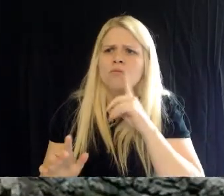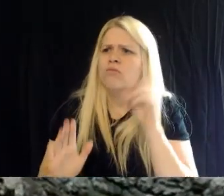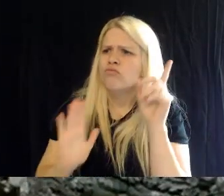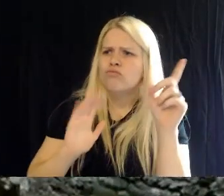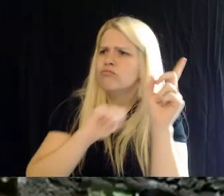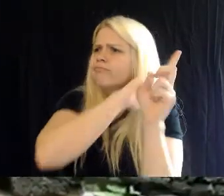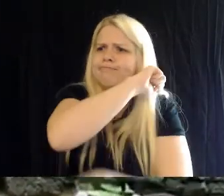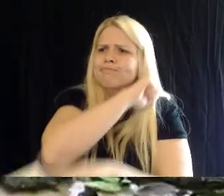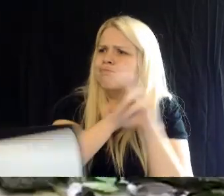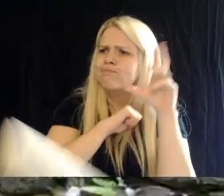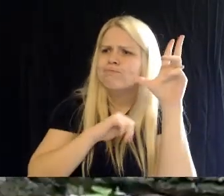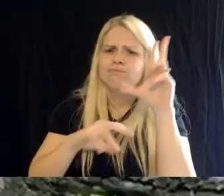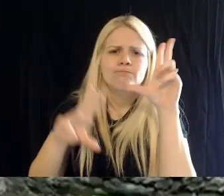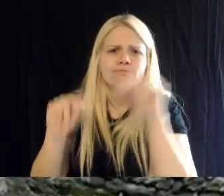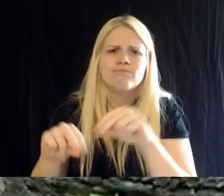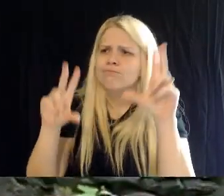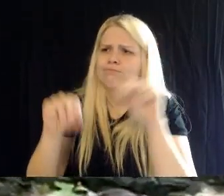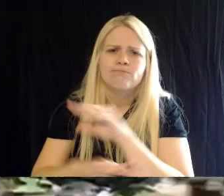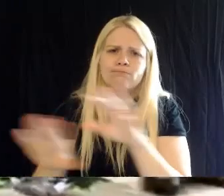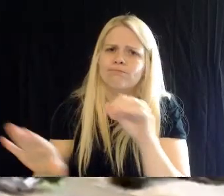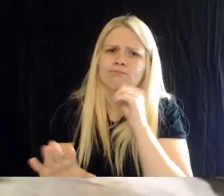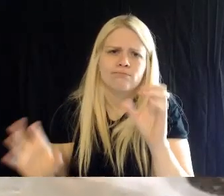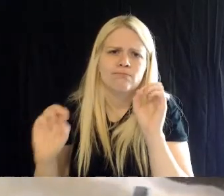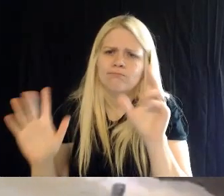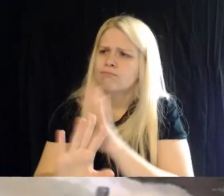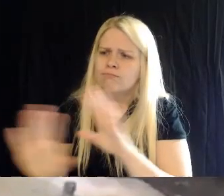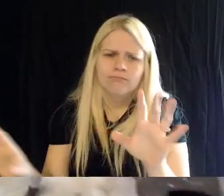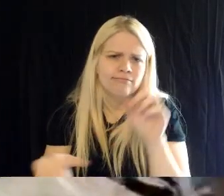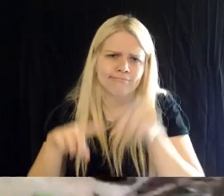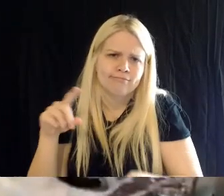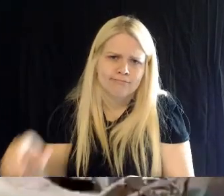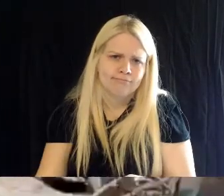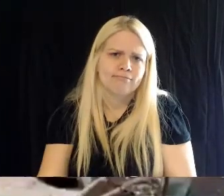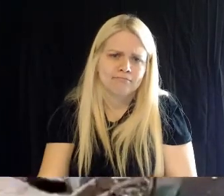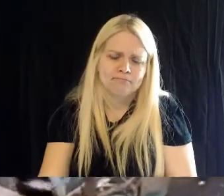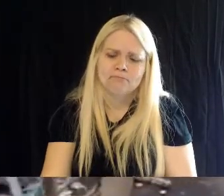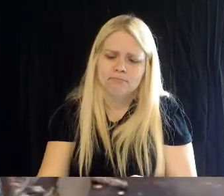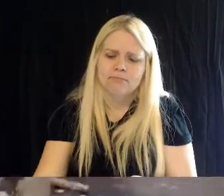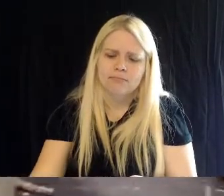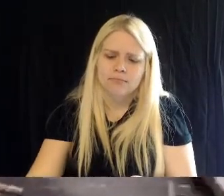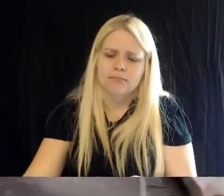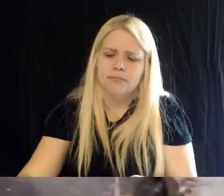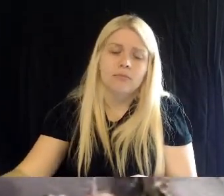Pristine and perfect- just because of that. And we love it, because the more